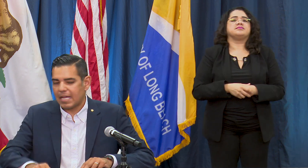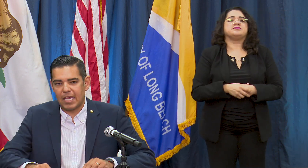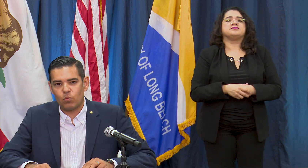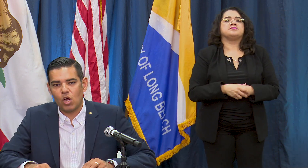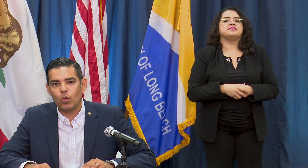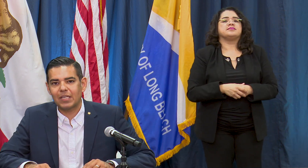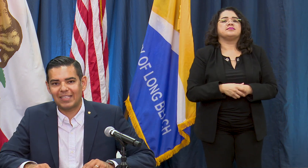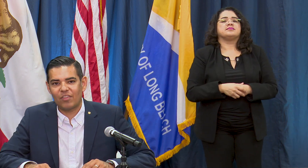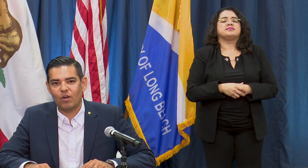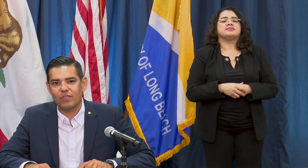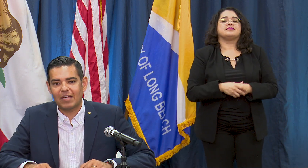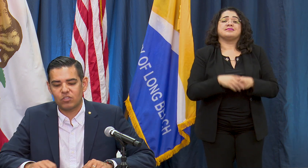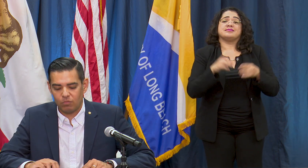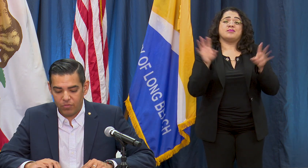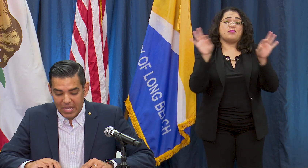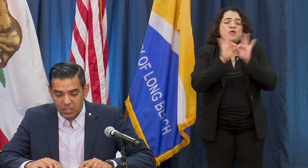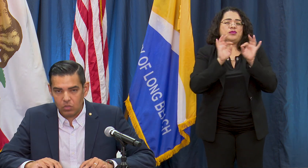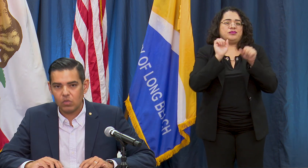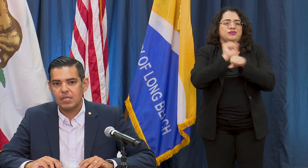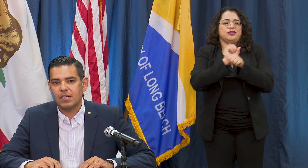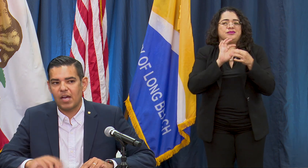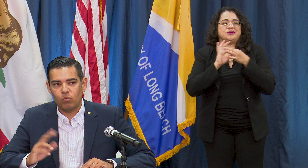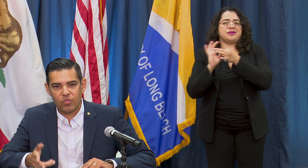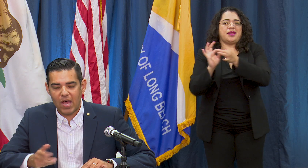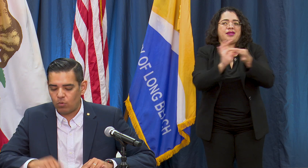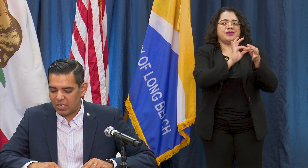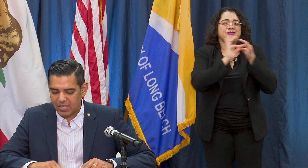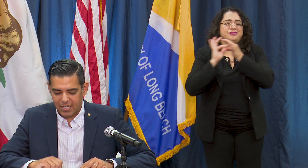we're all working together on that so thank you and with that we're gonna take